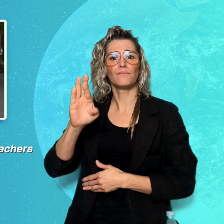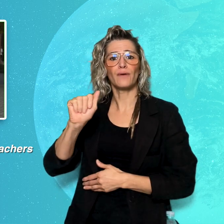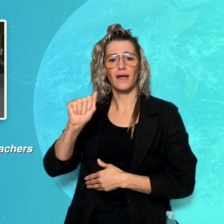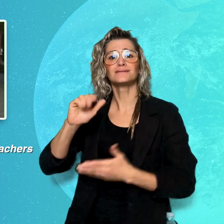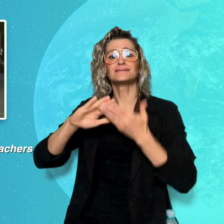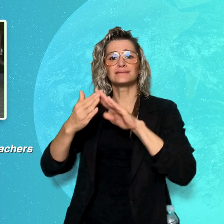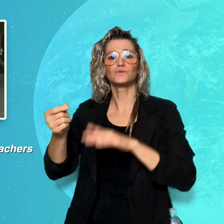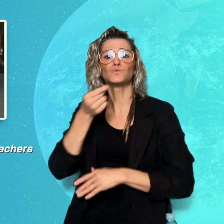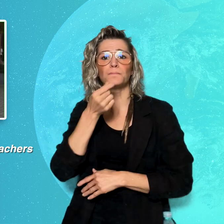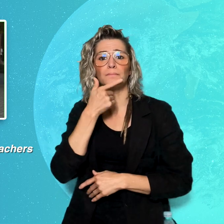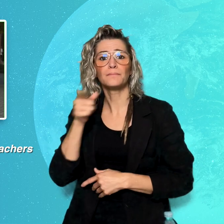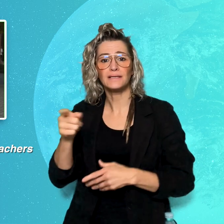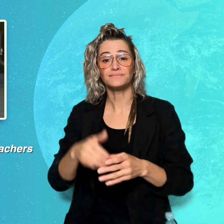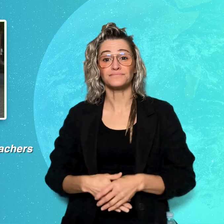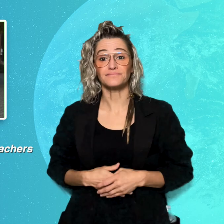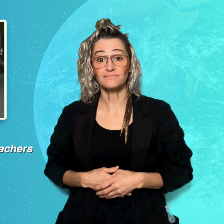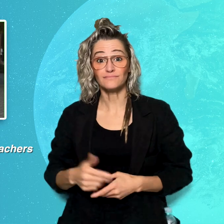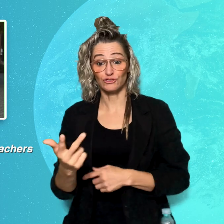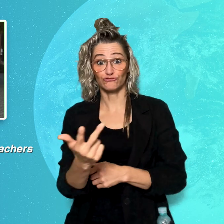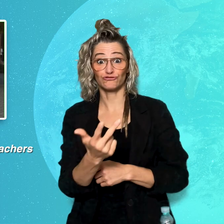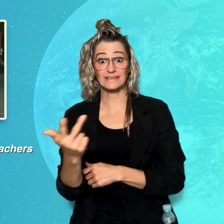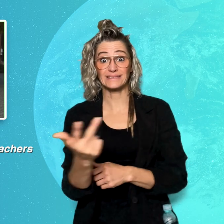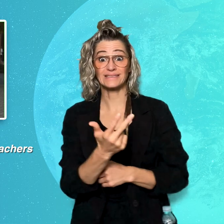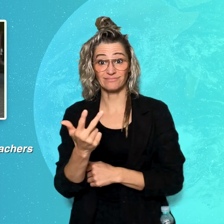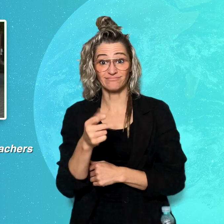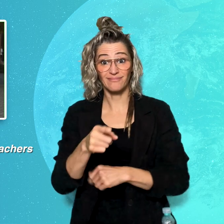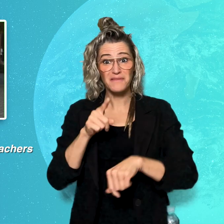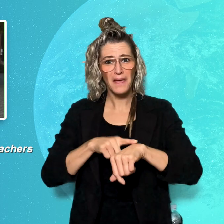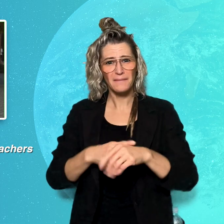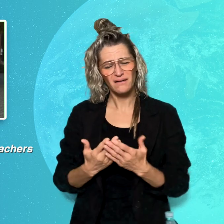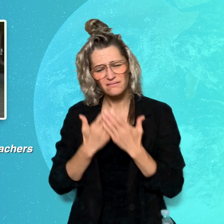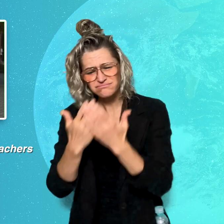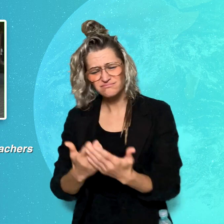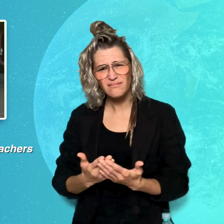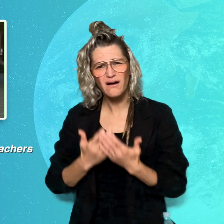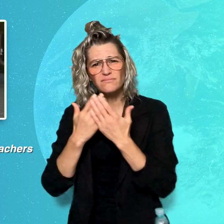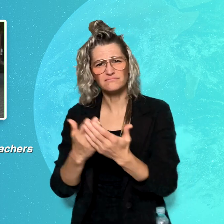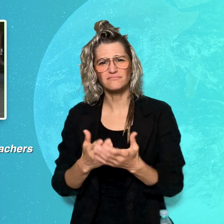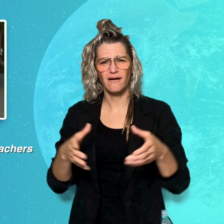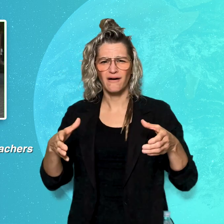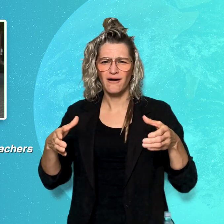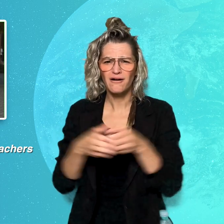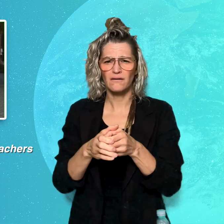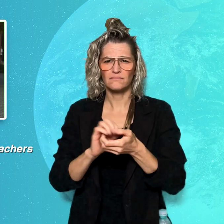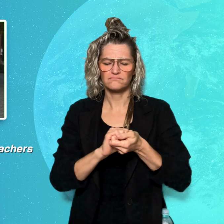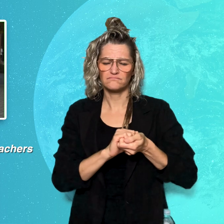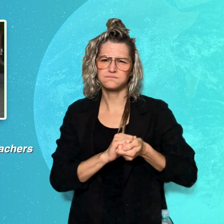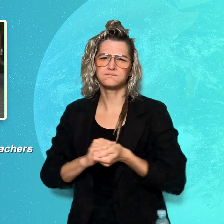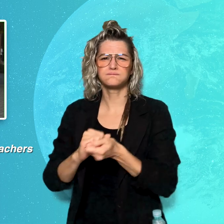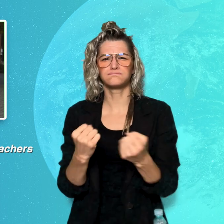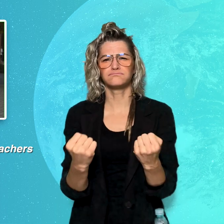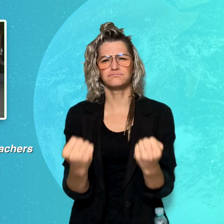The trio formed a strong bond while studying together, providing support